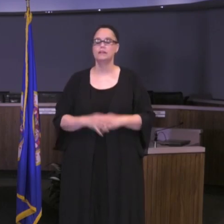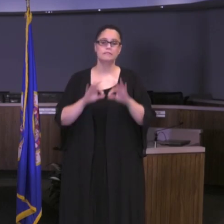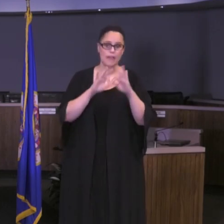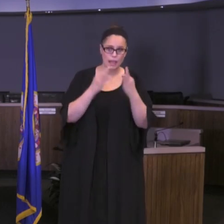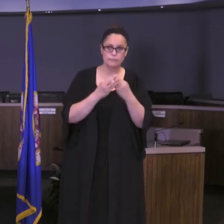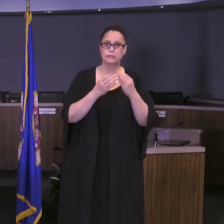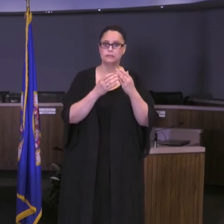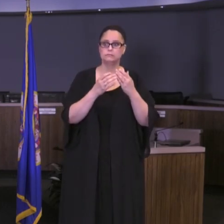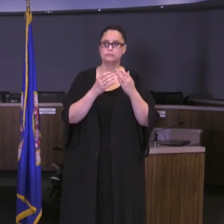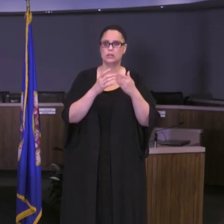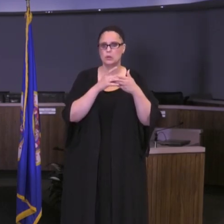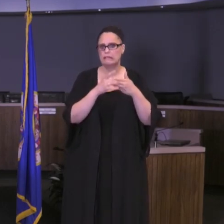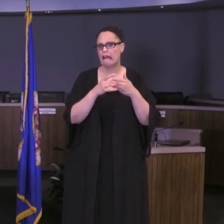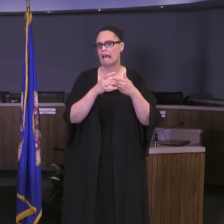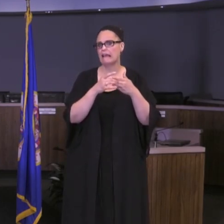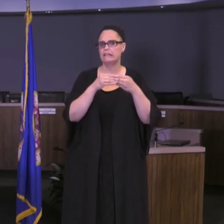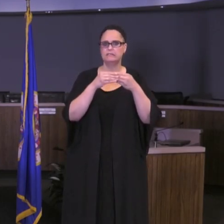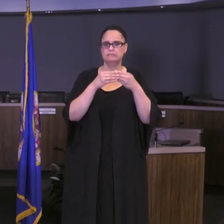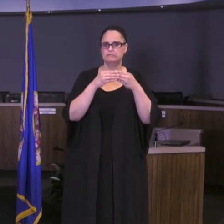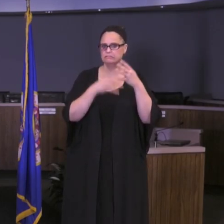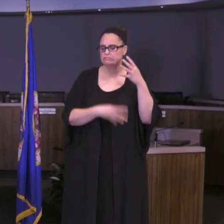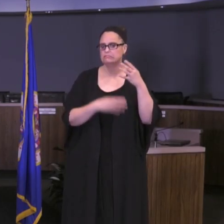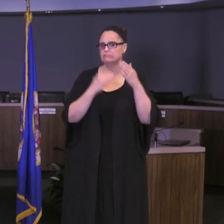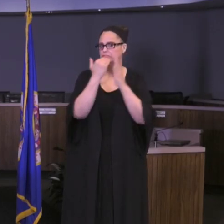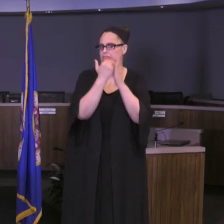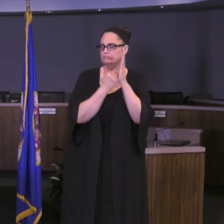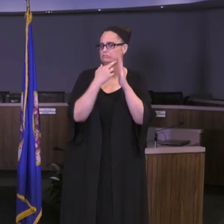that are COVID-19 specific. We are going to have an updated system